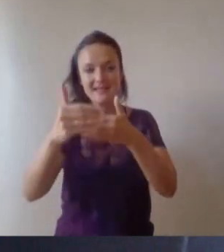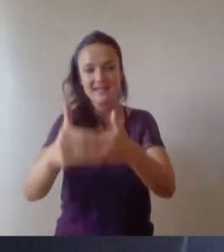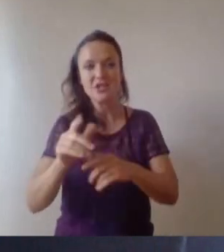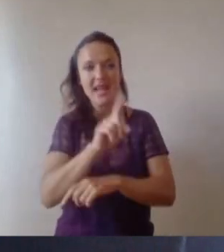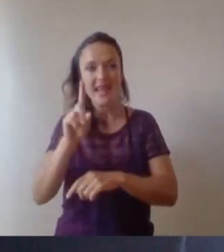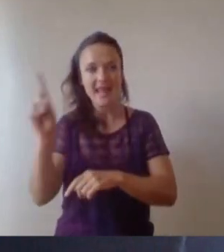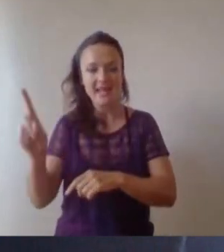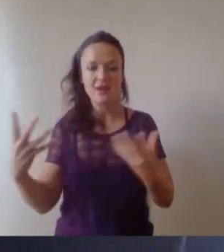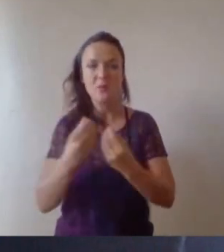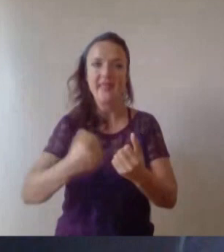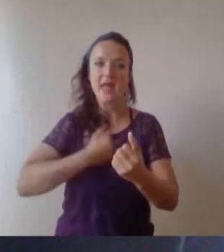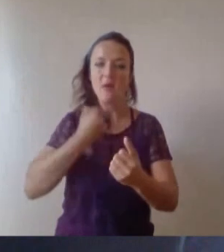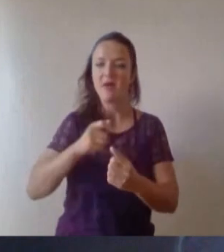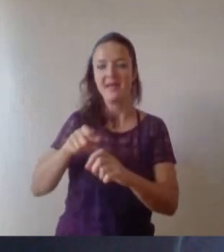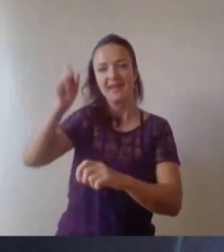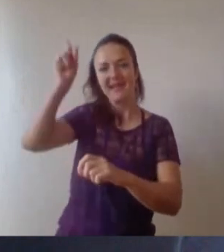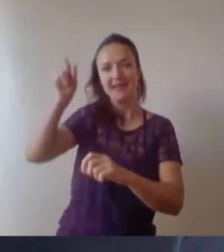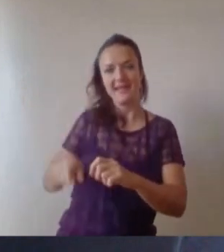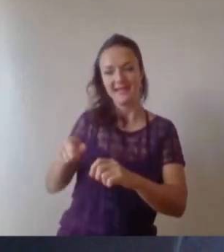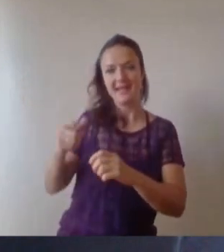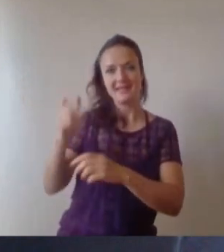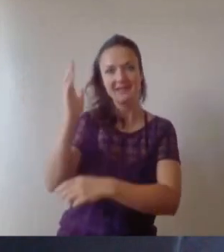so that those who were unable to join us live can look back